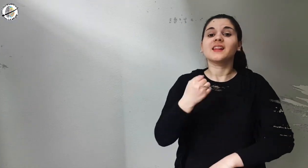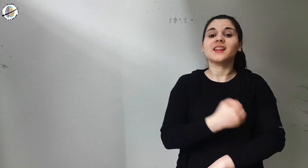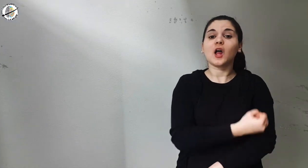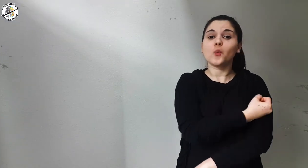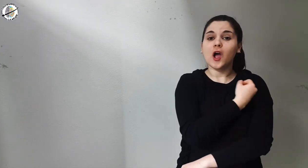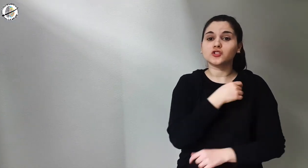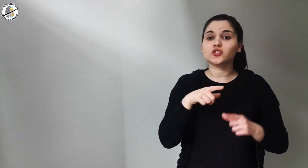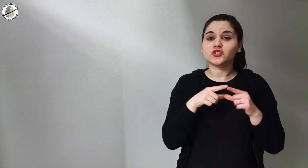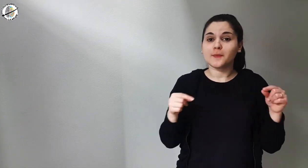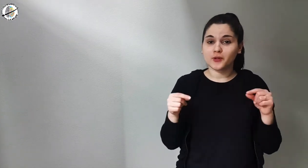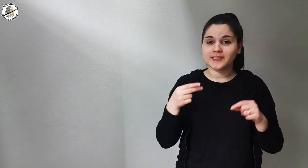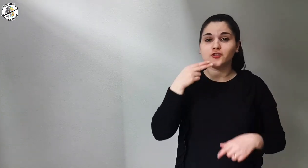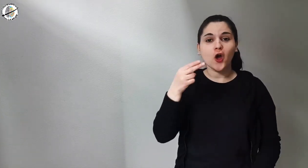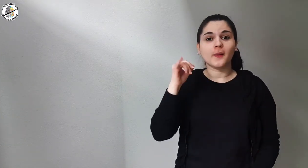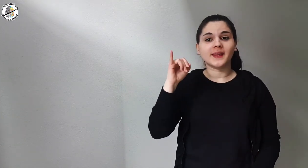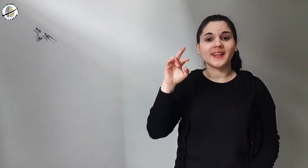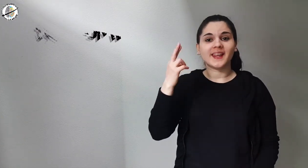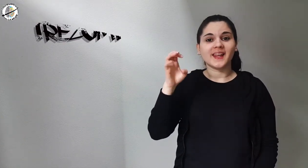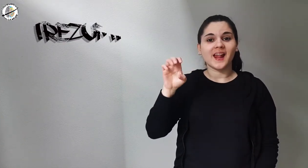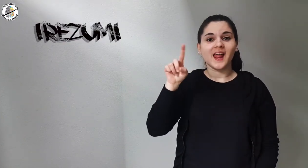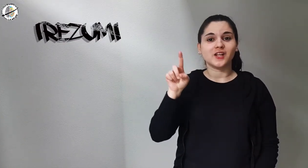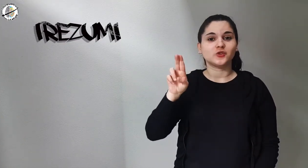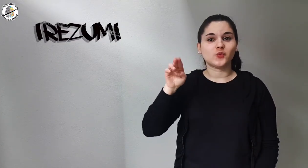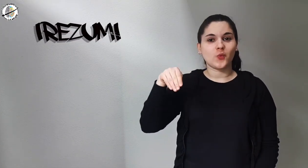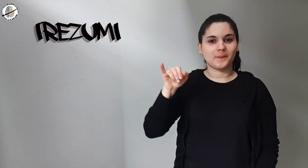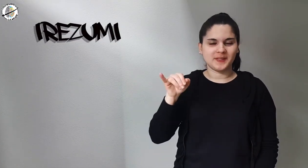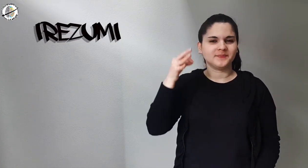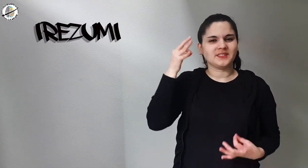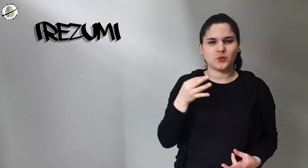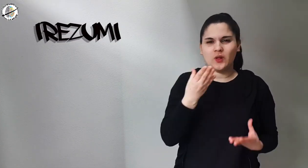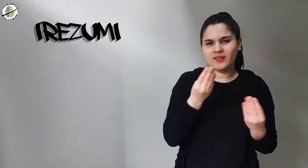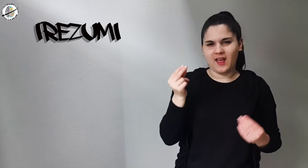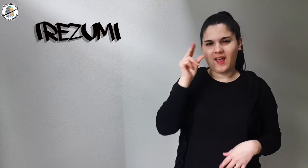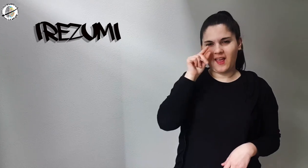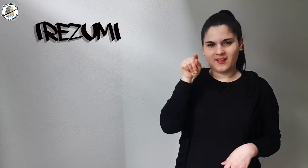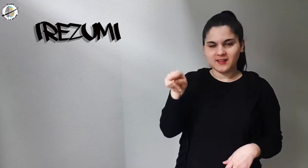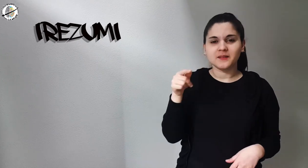Irezumi is a form of Japanese tattoo that surely many know